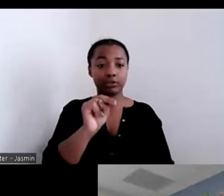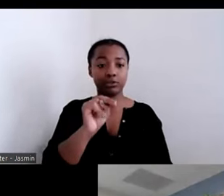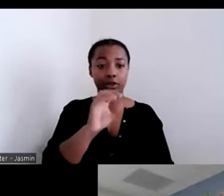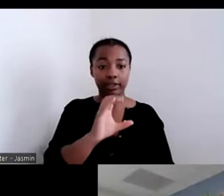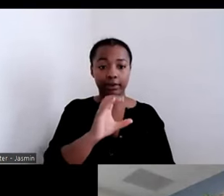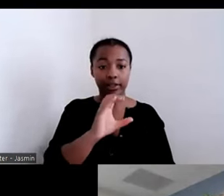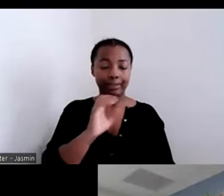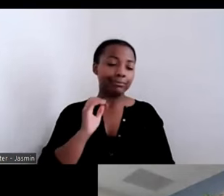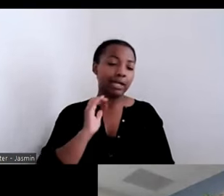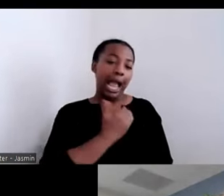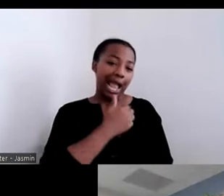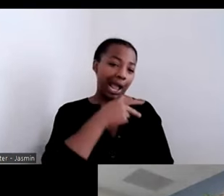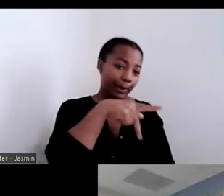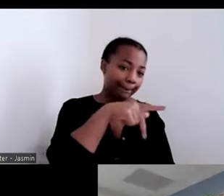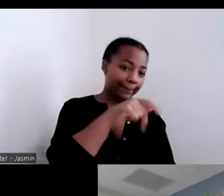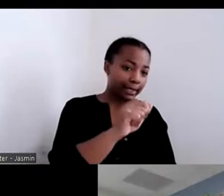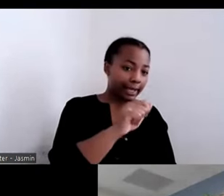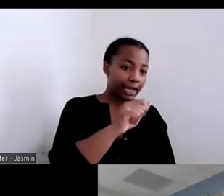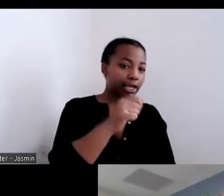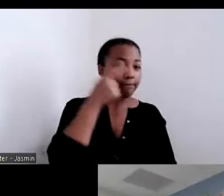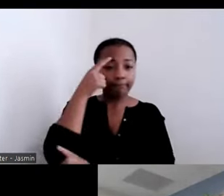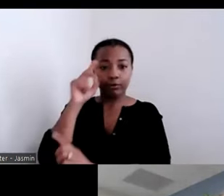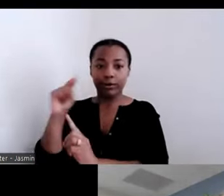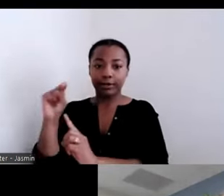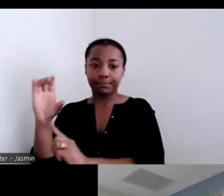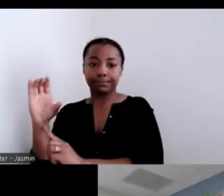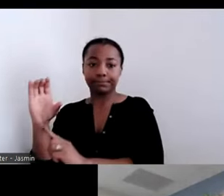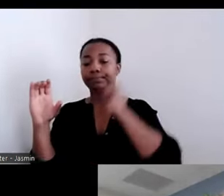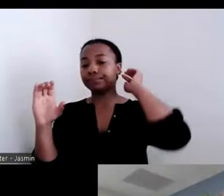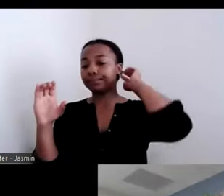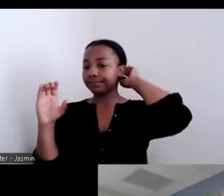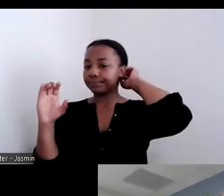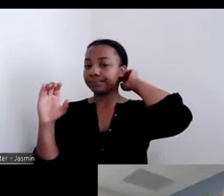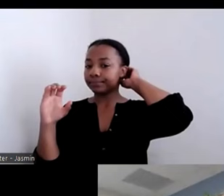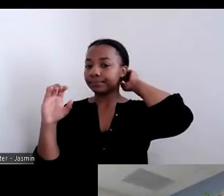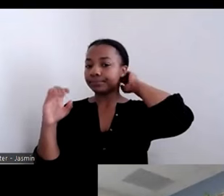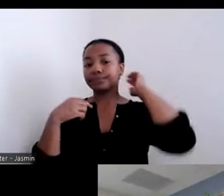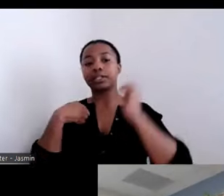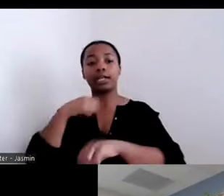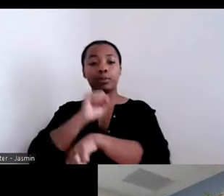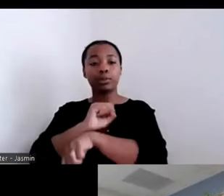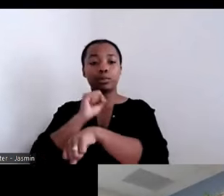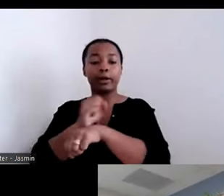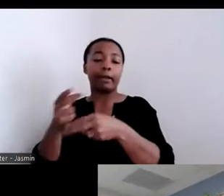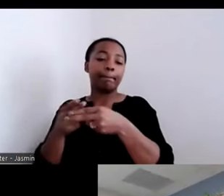came here to be temporary while they were looking for a new executive director. I